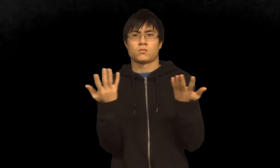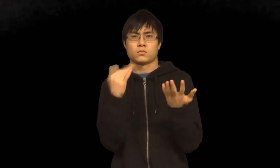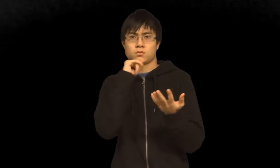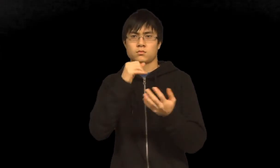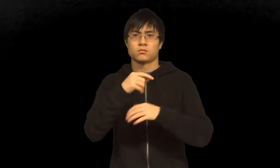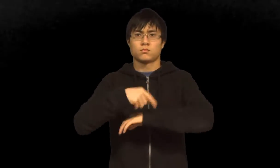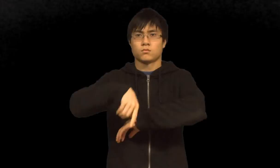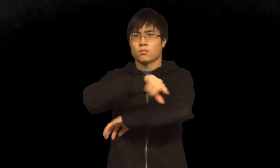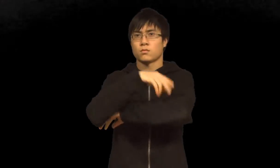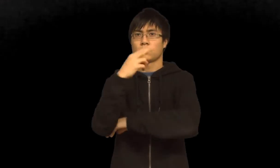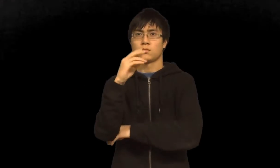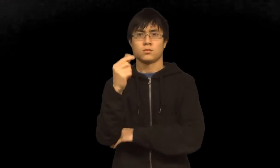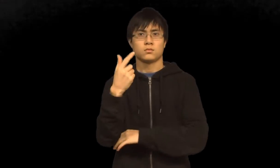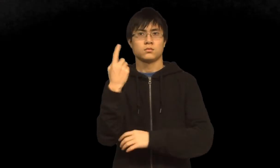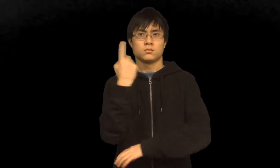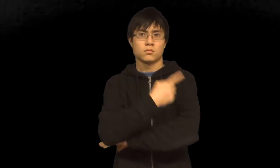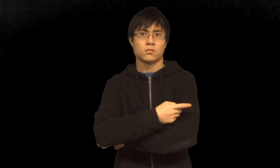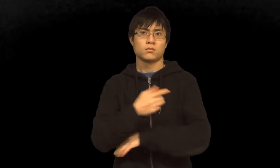Now, what is Groundhog Day?